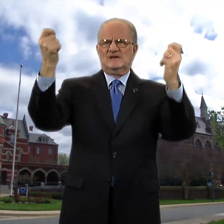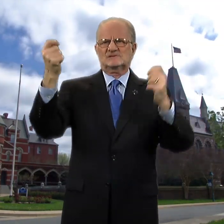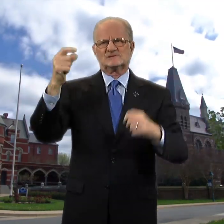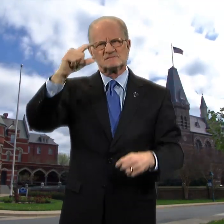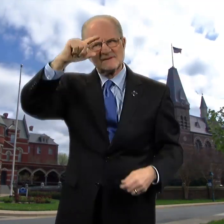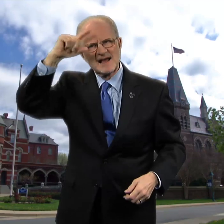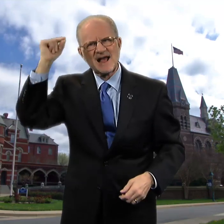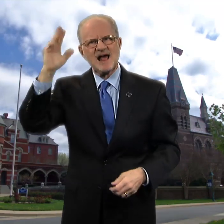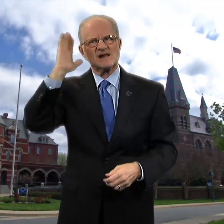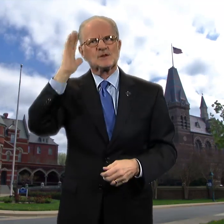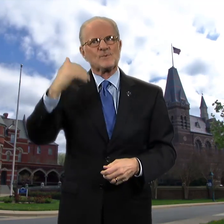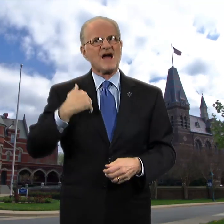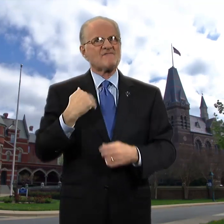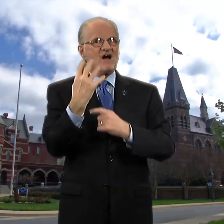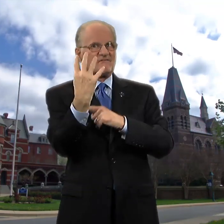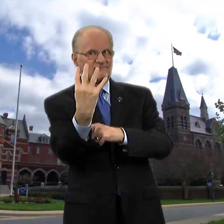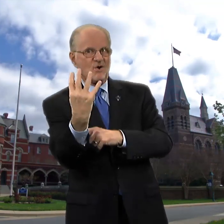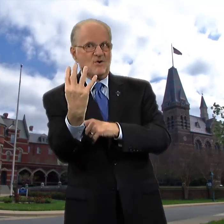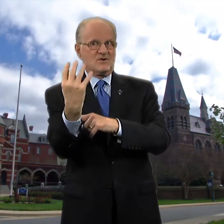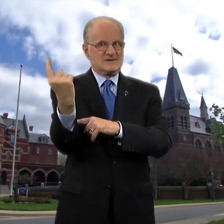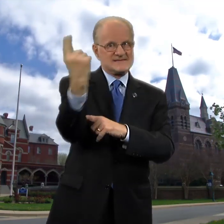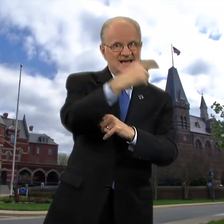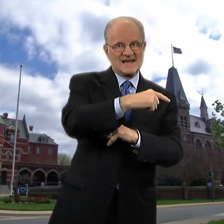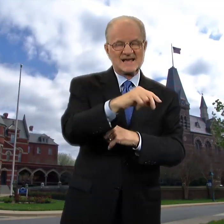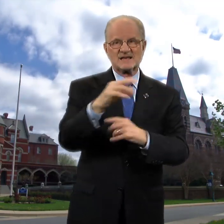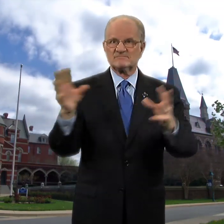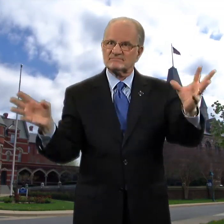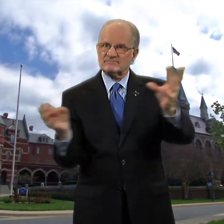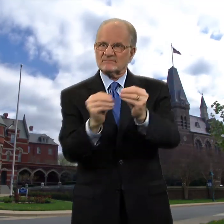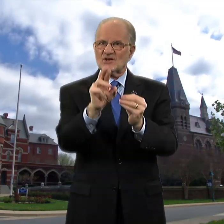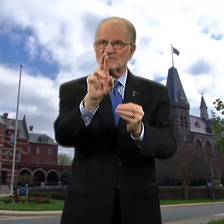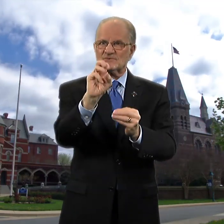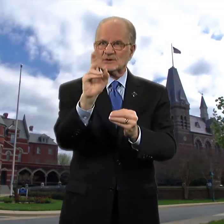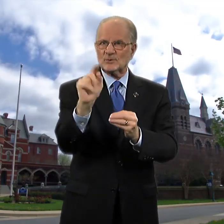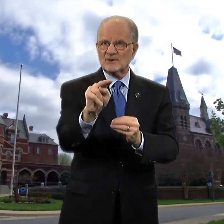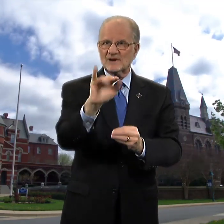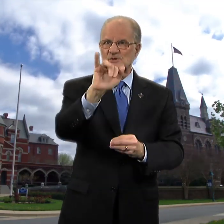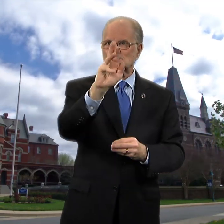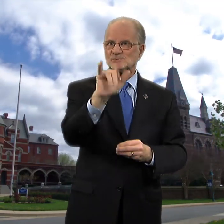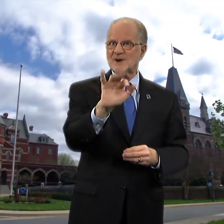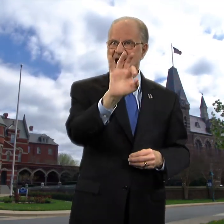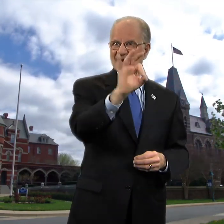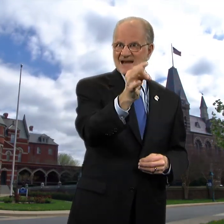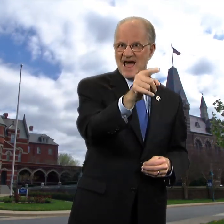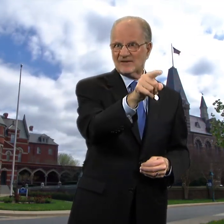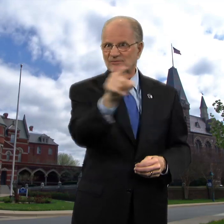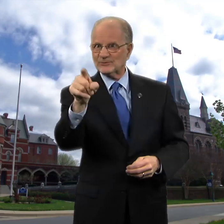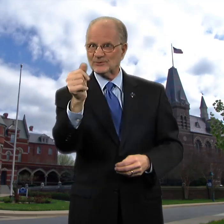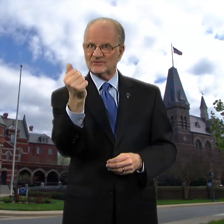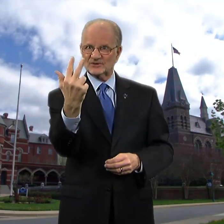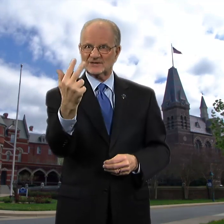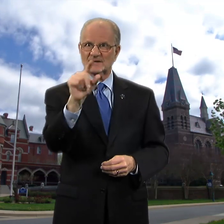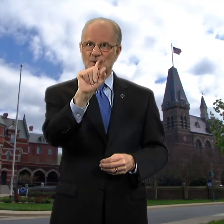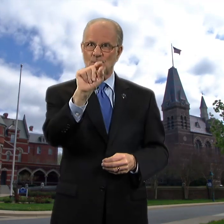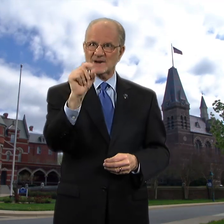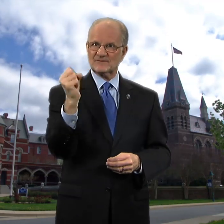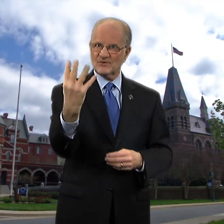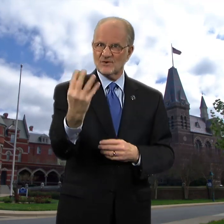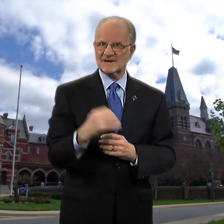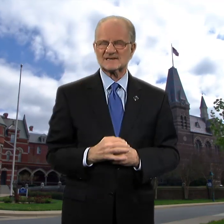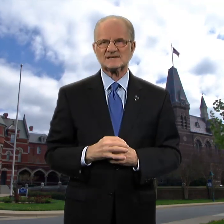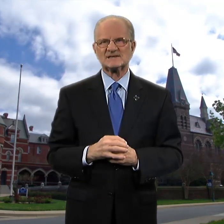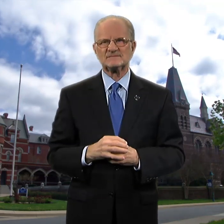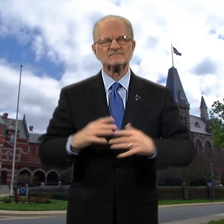Gallaudet will have a four-day reunion July 9-13, 2014.